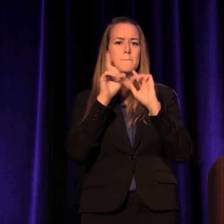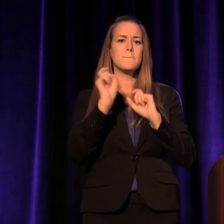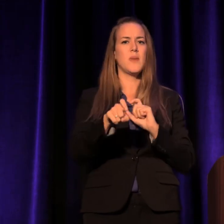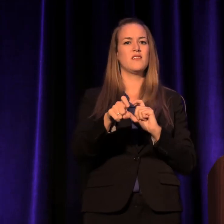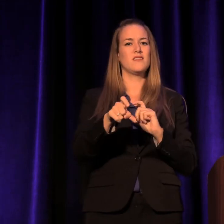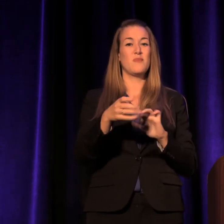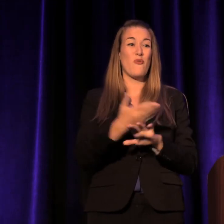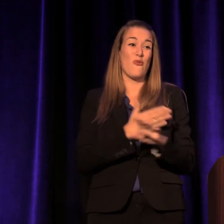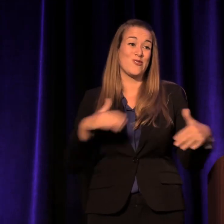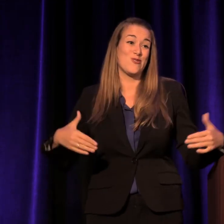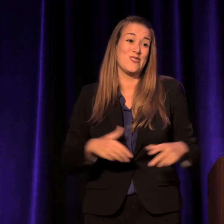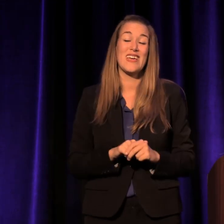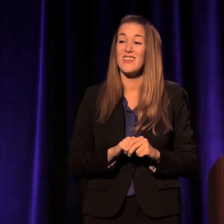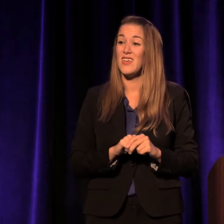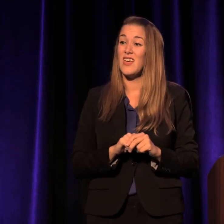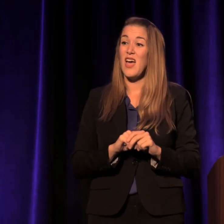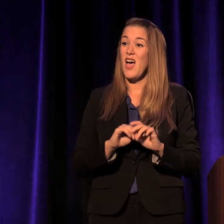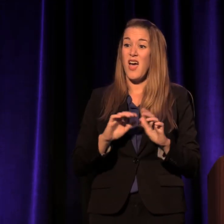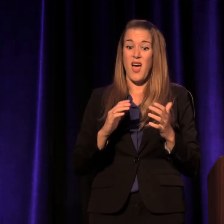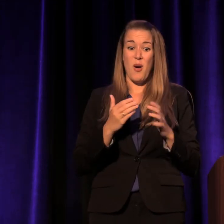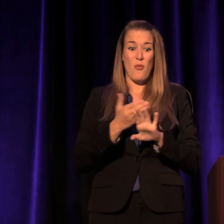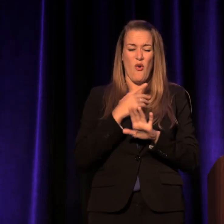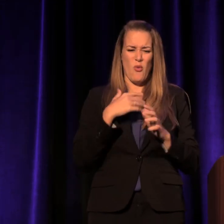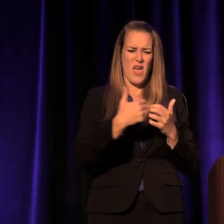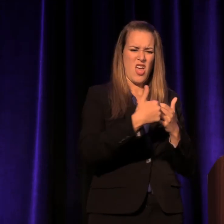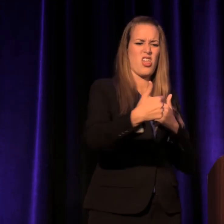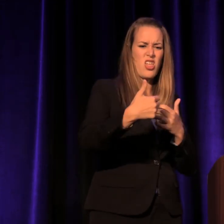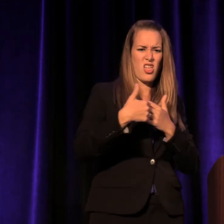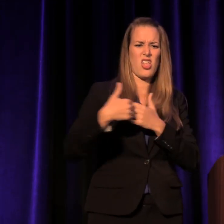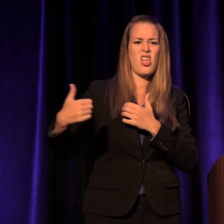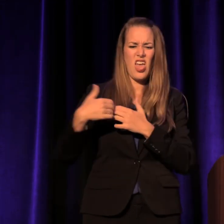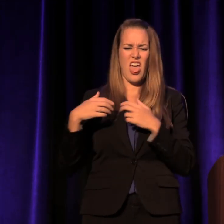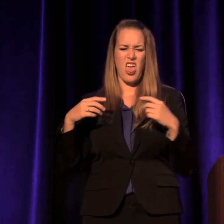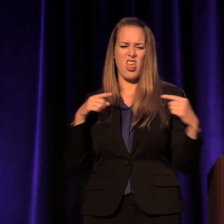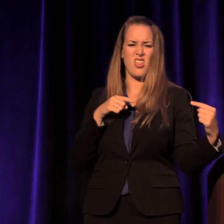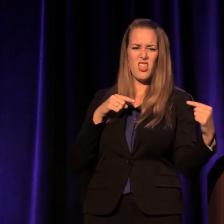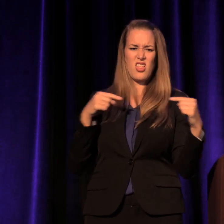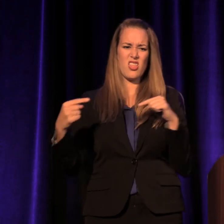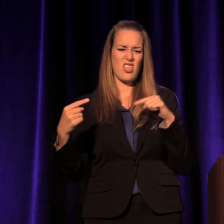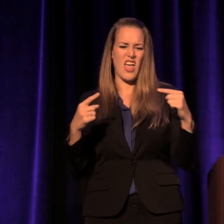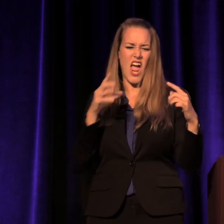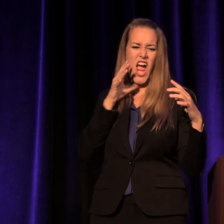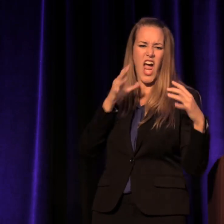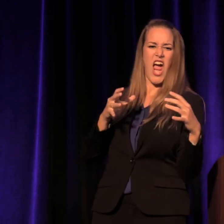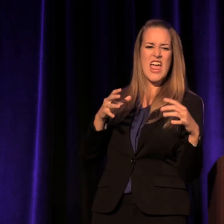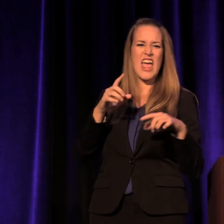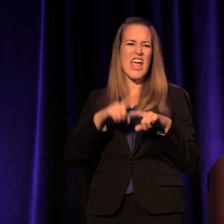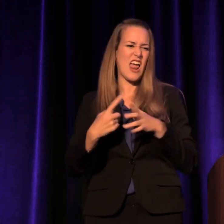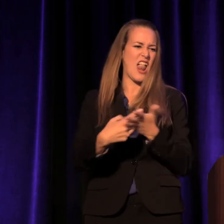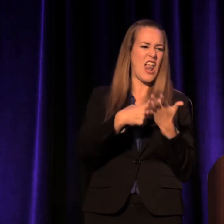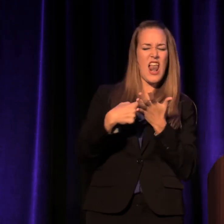before they separate us more into camps where we hate each other and can't remember how to talk to each other.